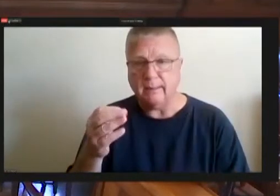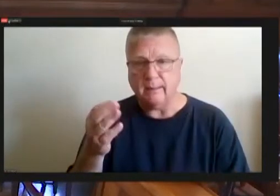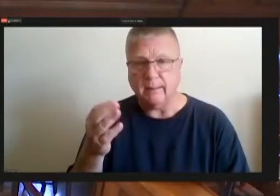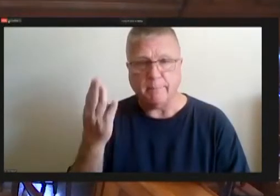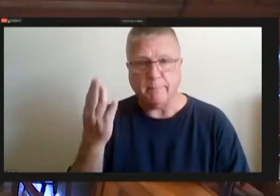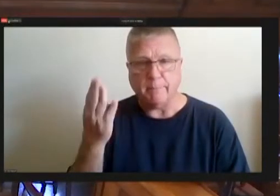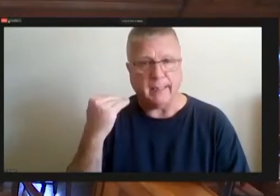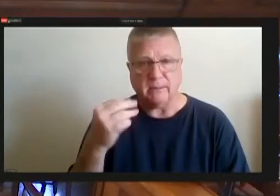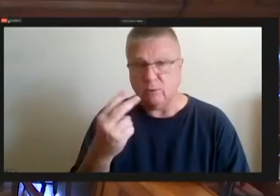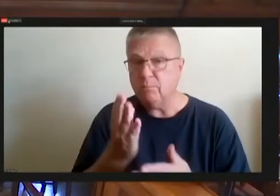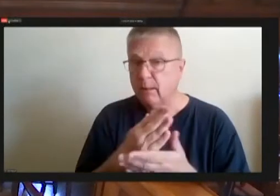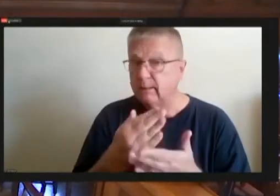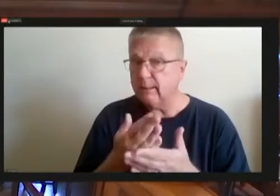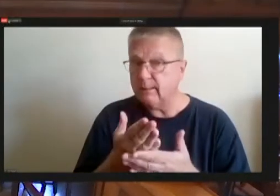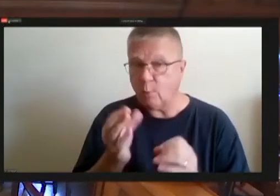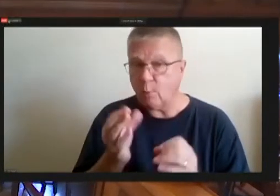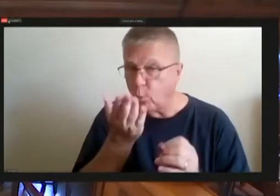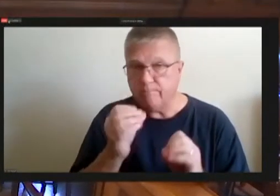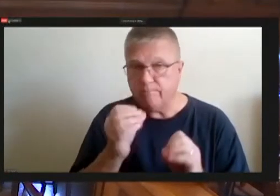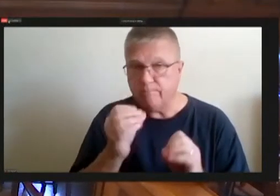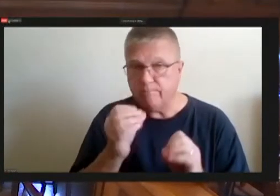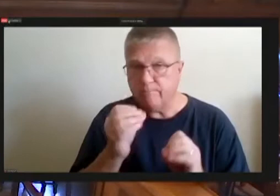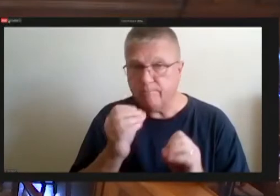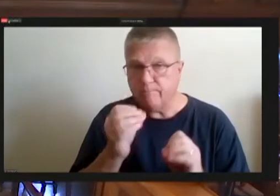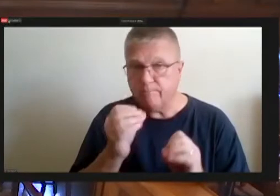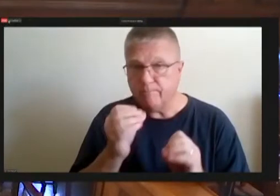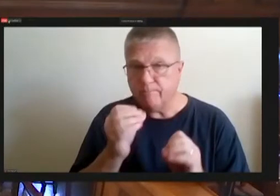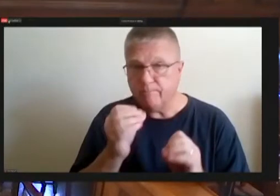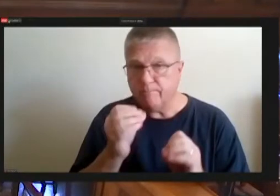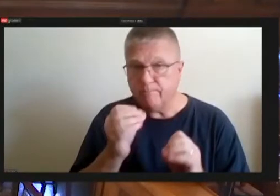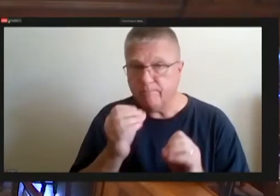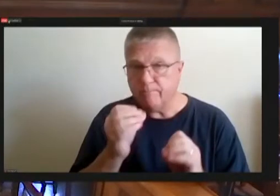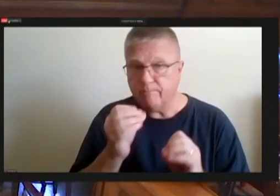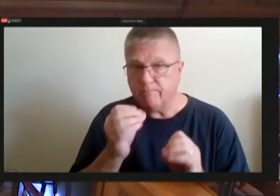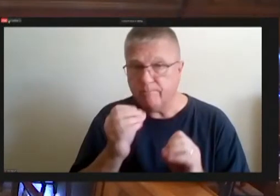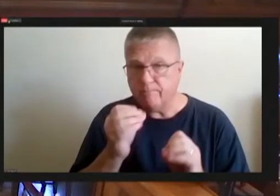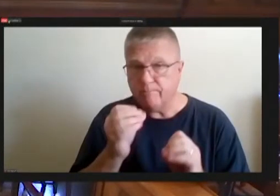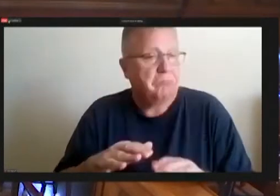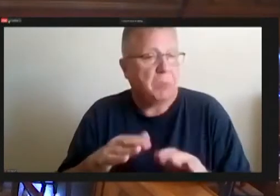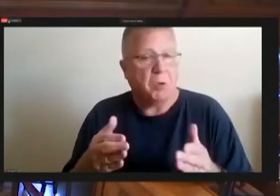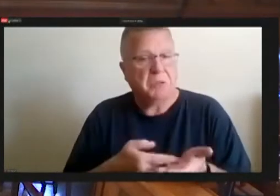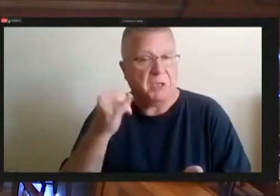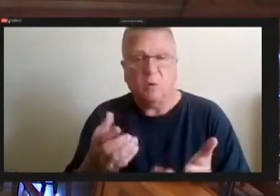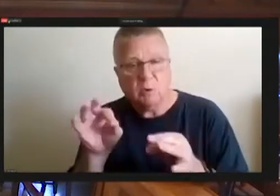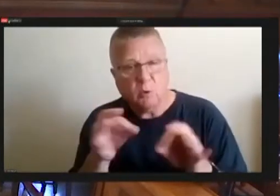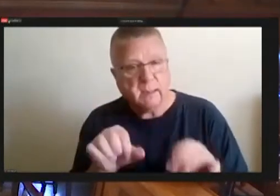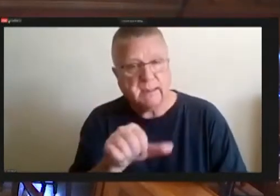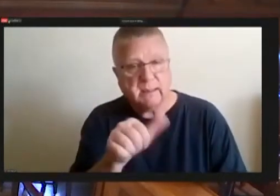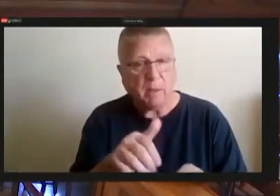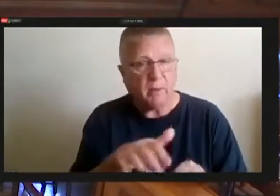I'm open to discussions, if council wants to look at other areas of getting this funding for them.